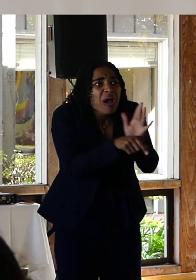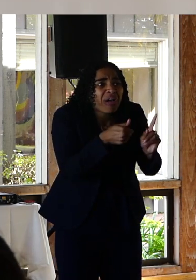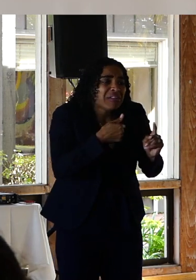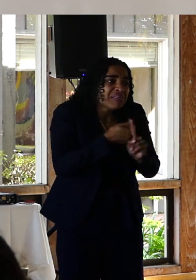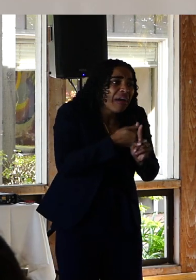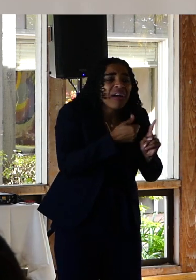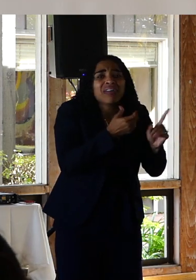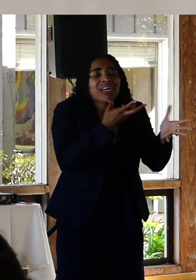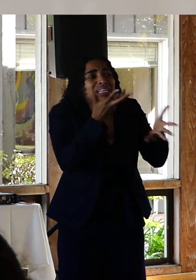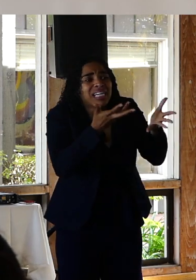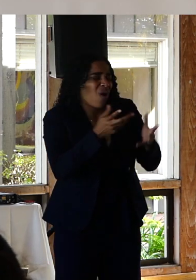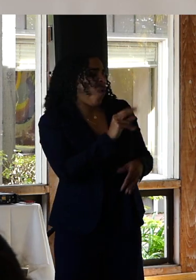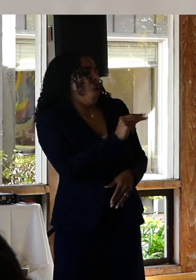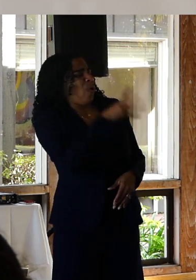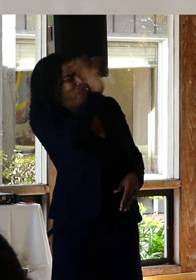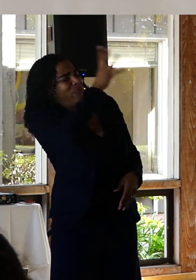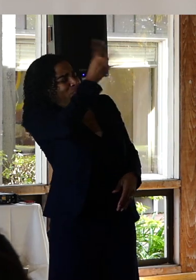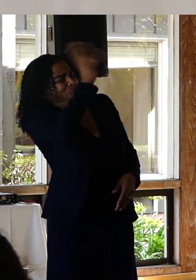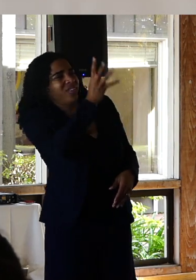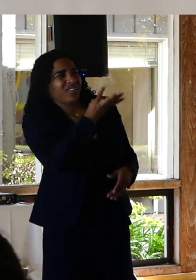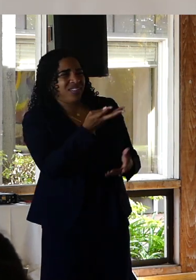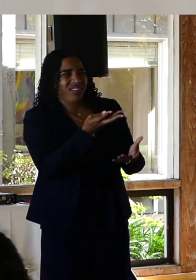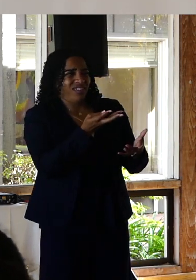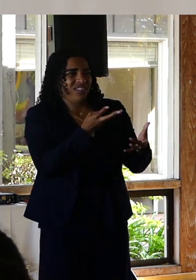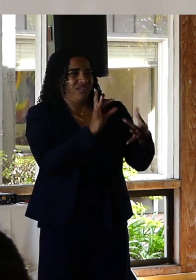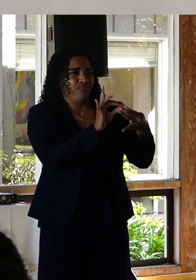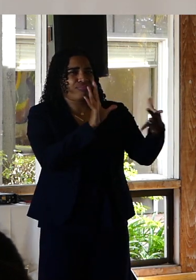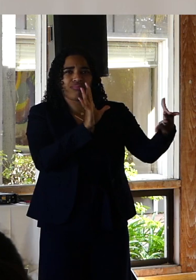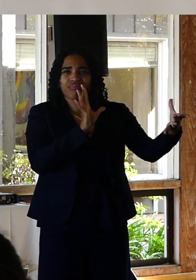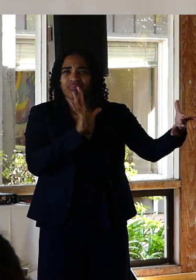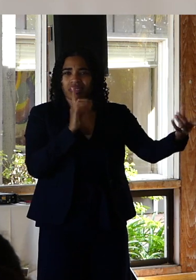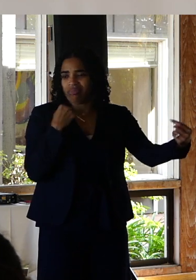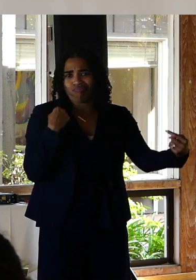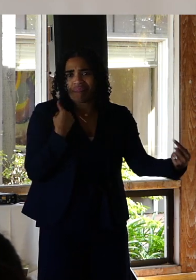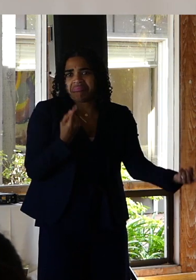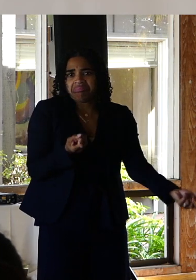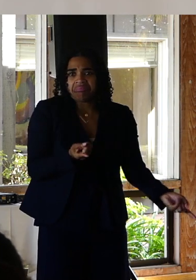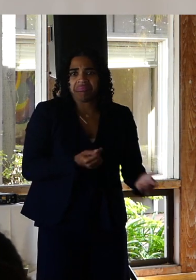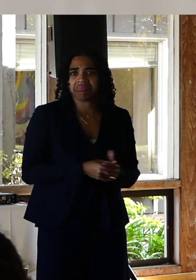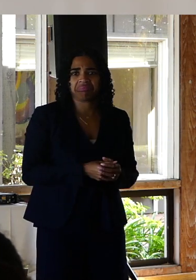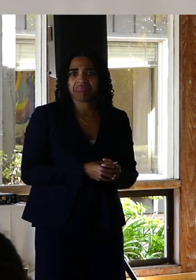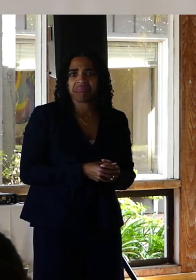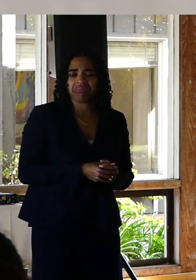really not want to die. And between that and being wrapped up in the hectic